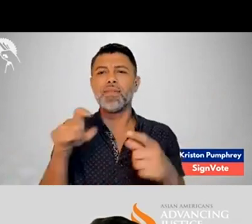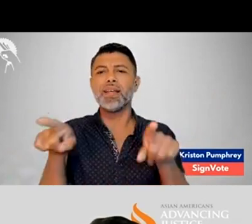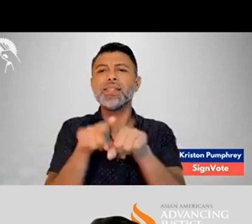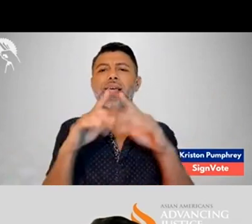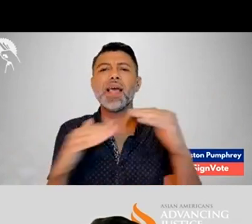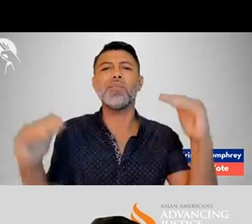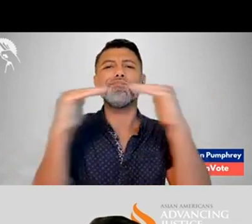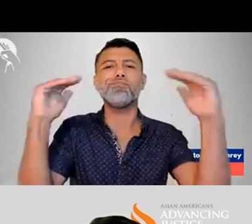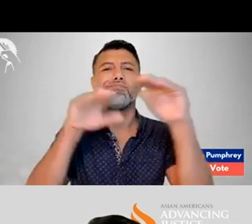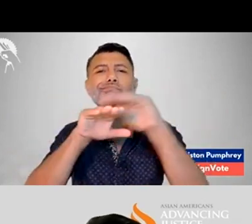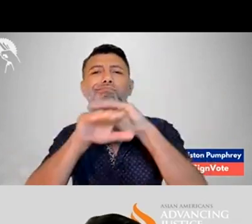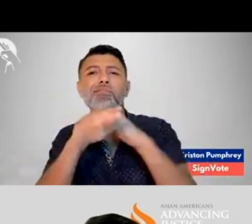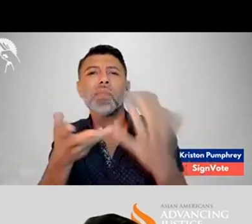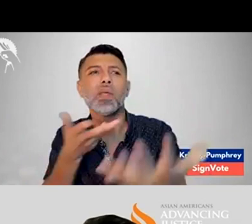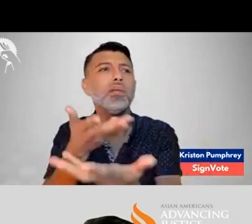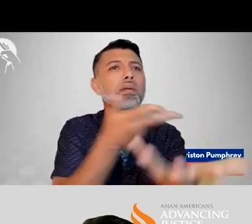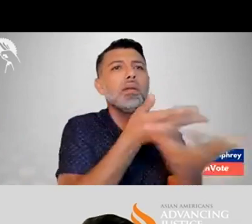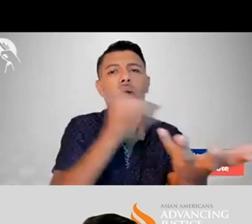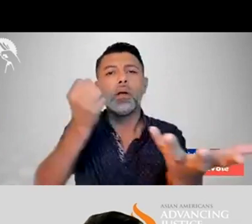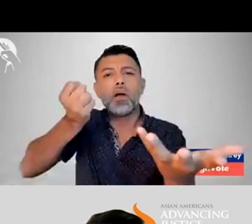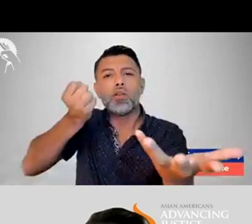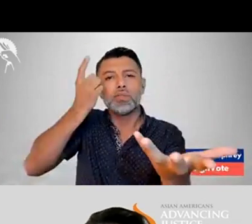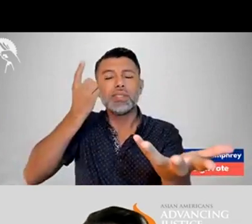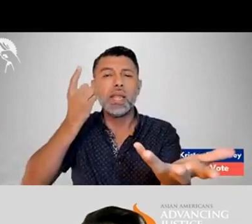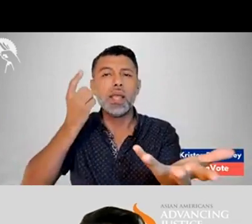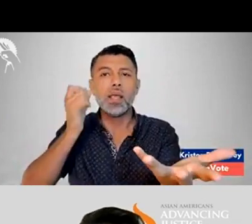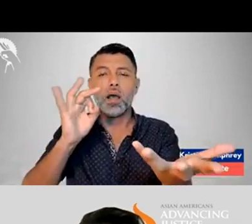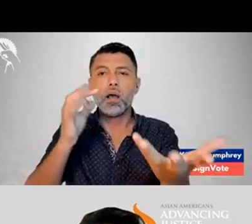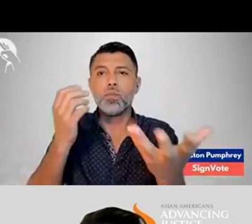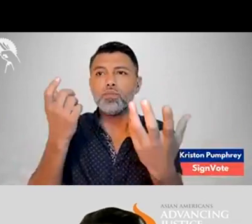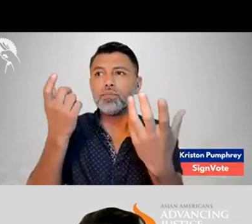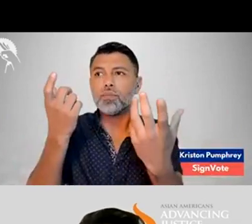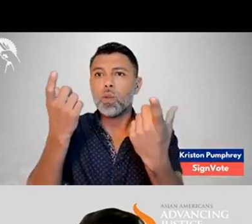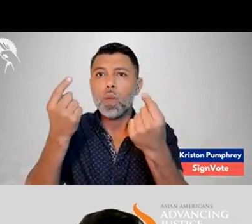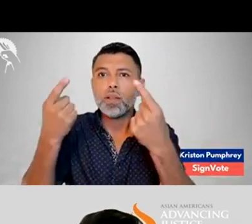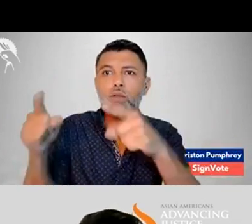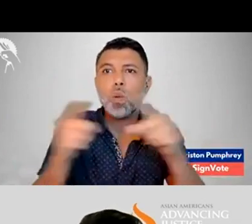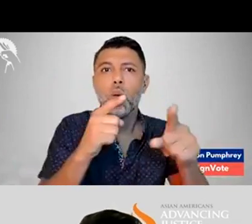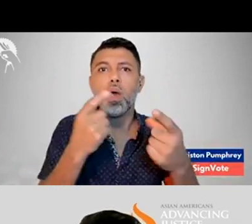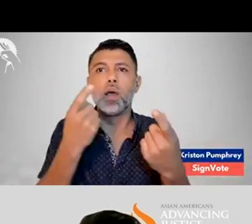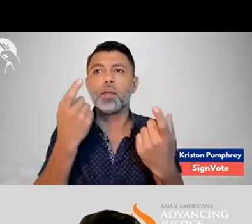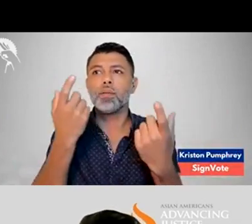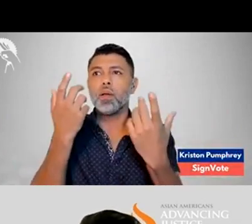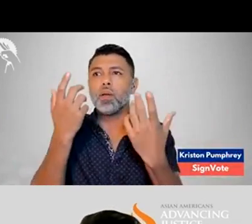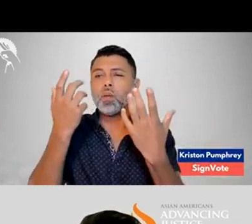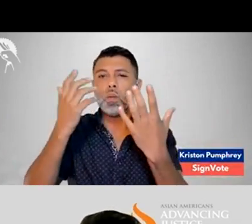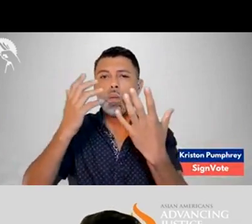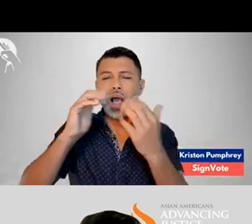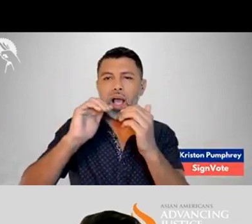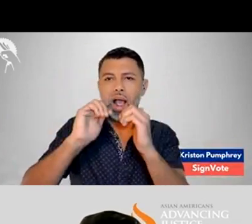captioning, or other accessibility, and we cannot get the equivalent of information through